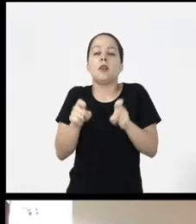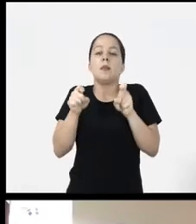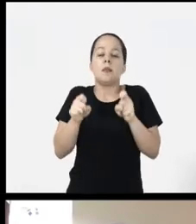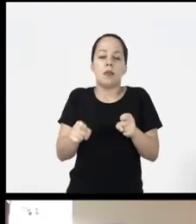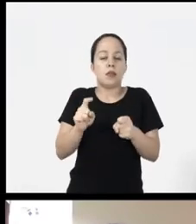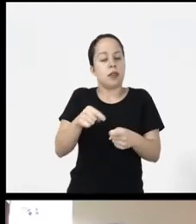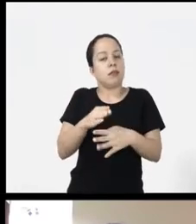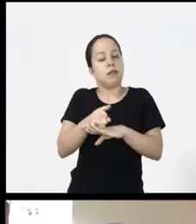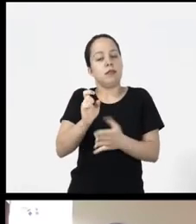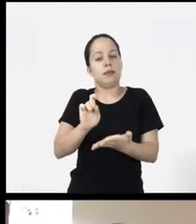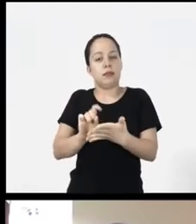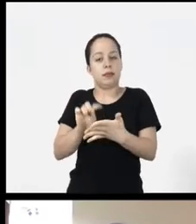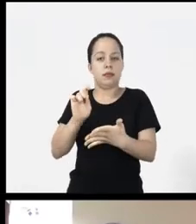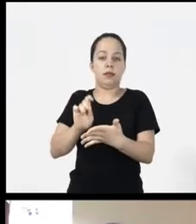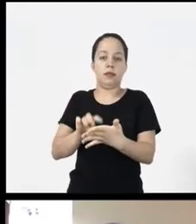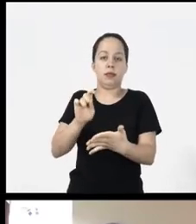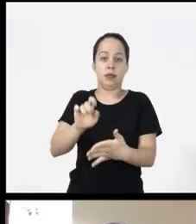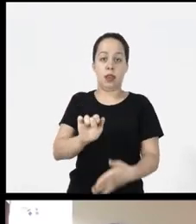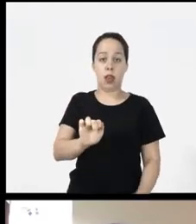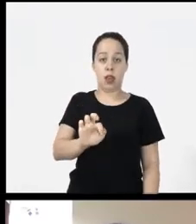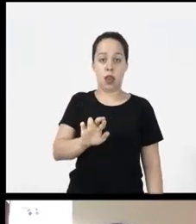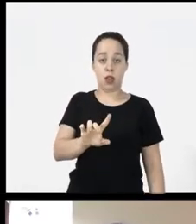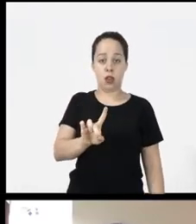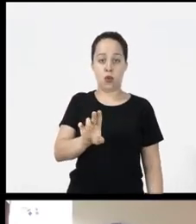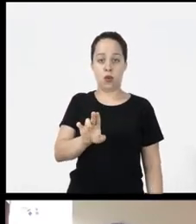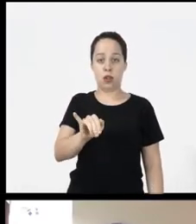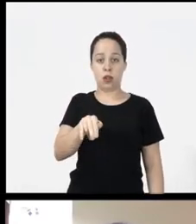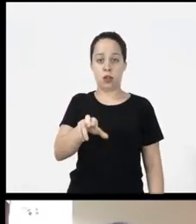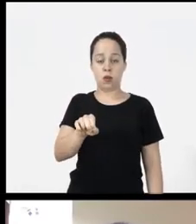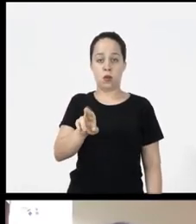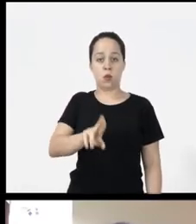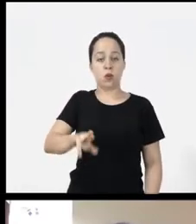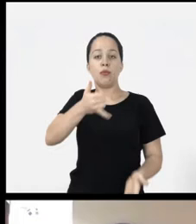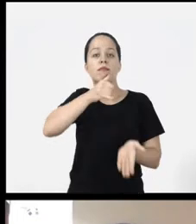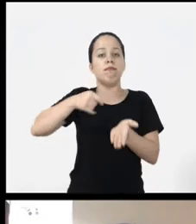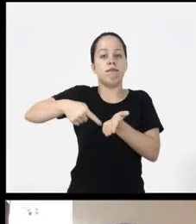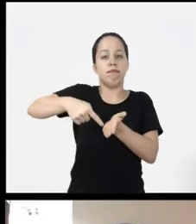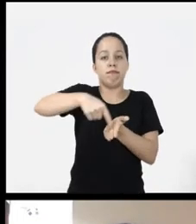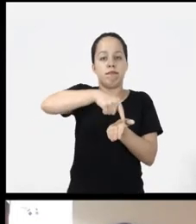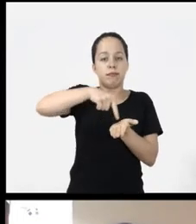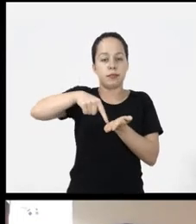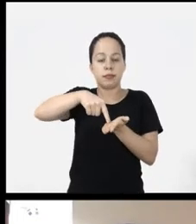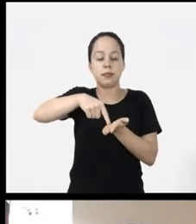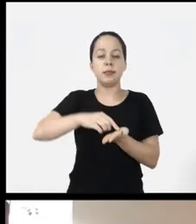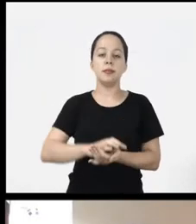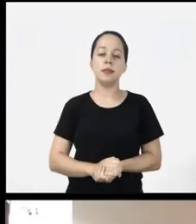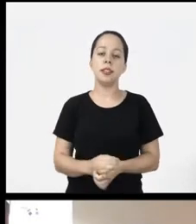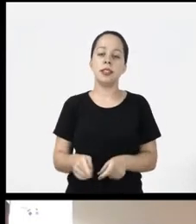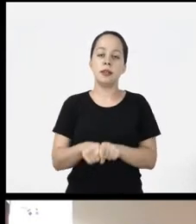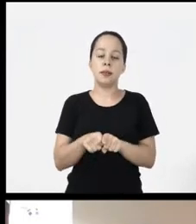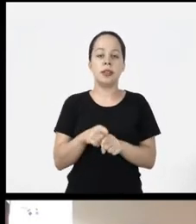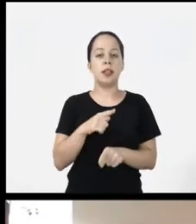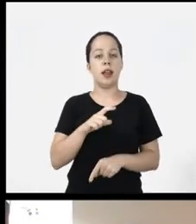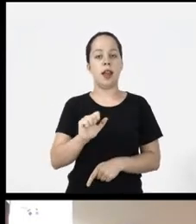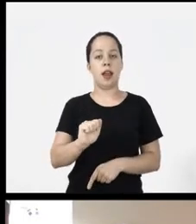for triggers that we call Arduino Mouse because it was made with Arduino and we have the